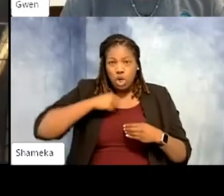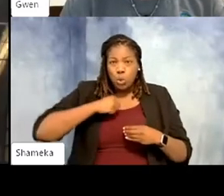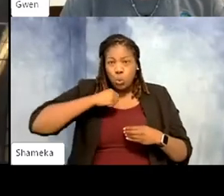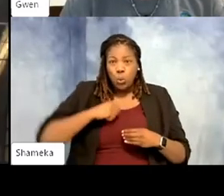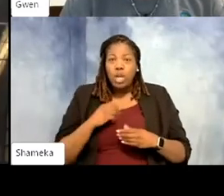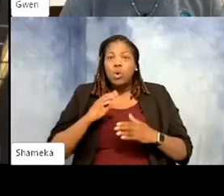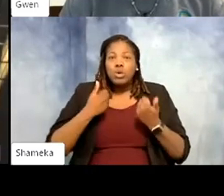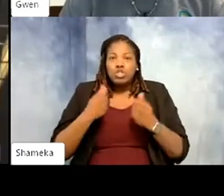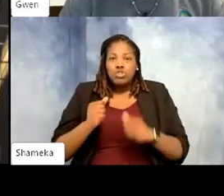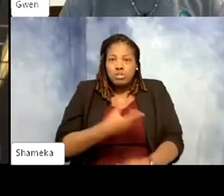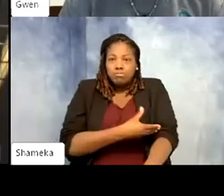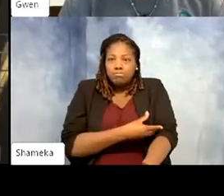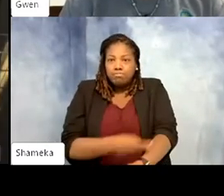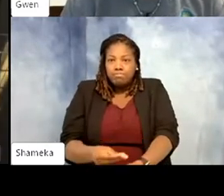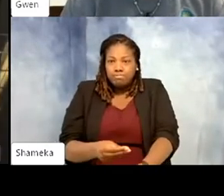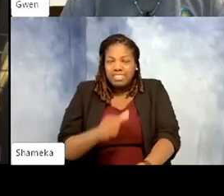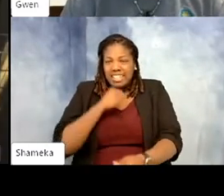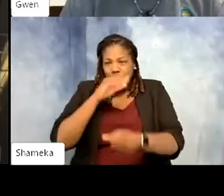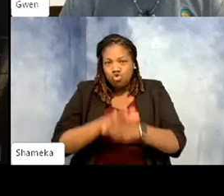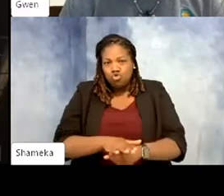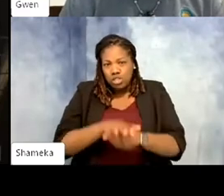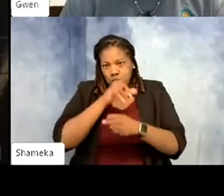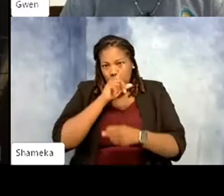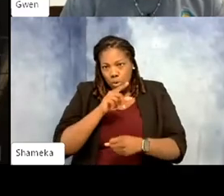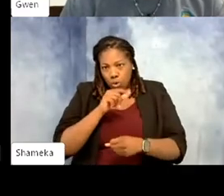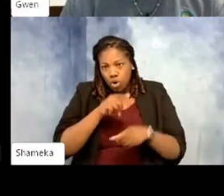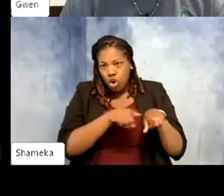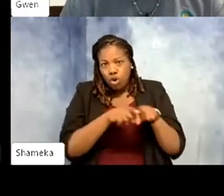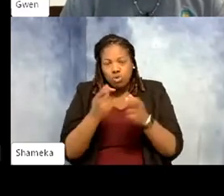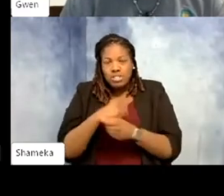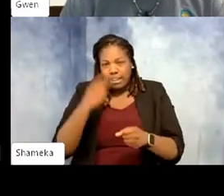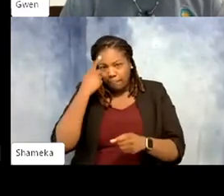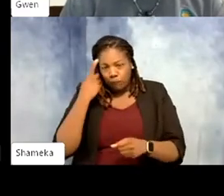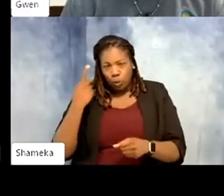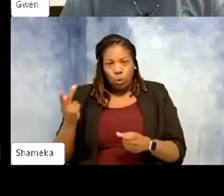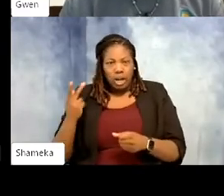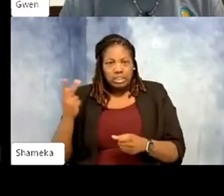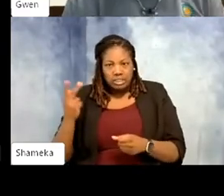drawn without it being too stressful for her and also safe for us. So training's key in zookeeping.